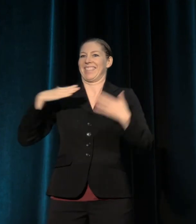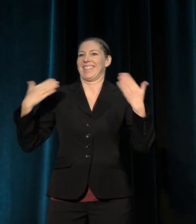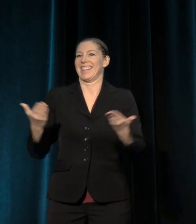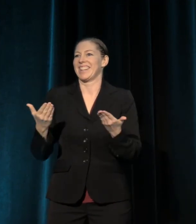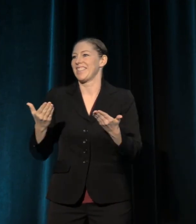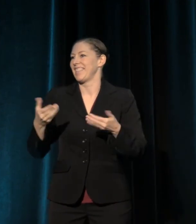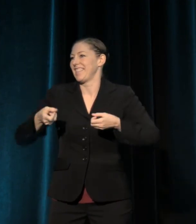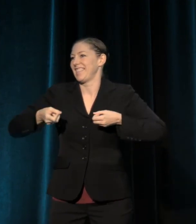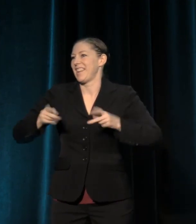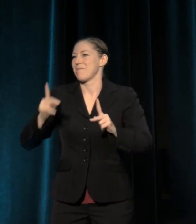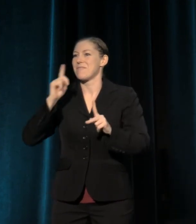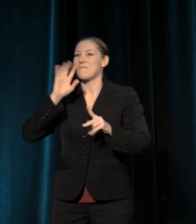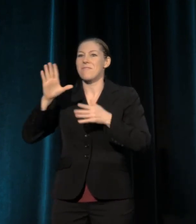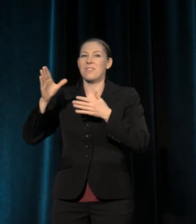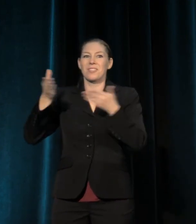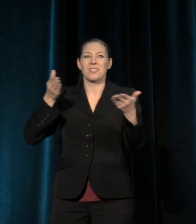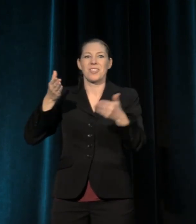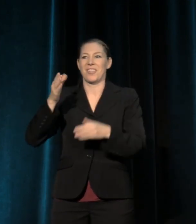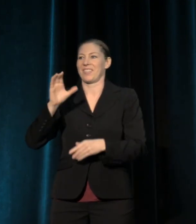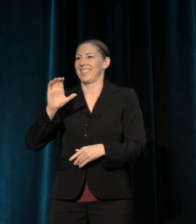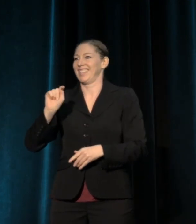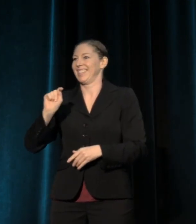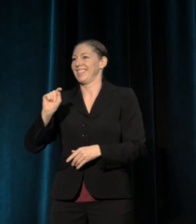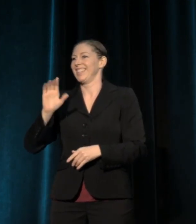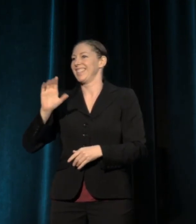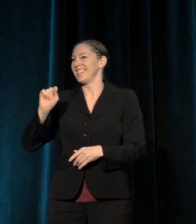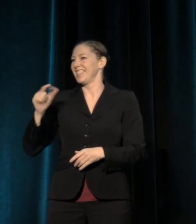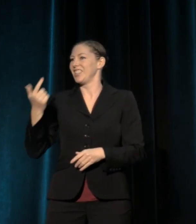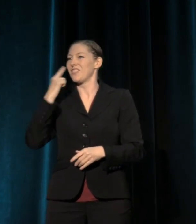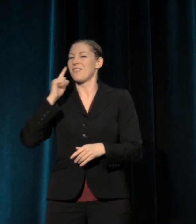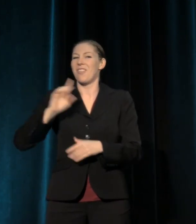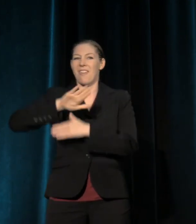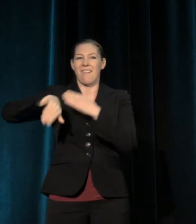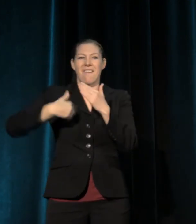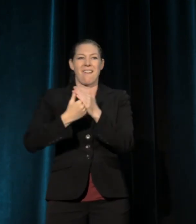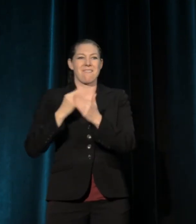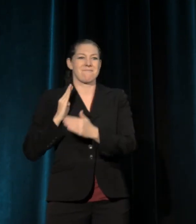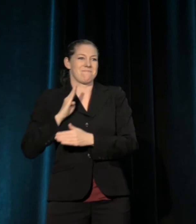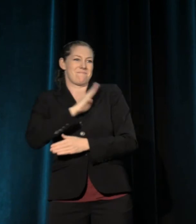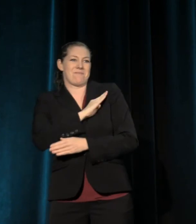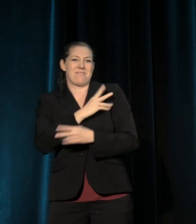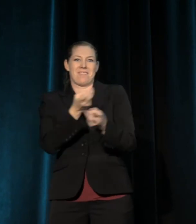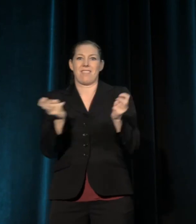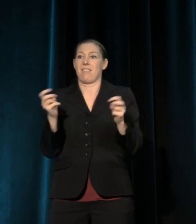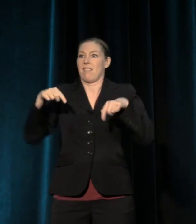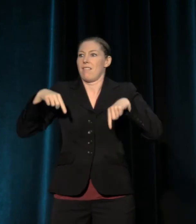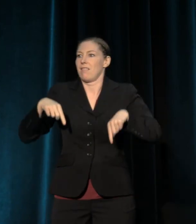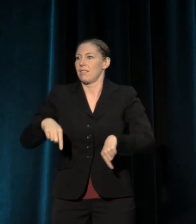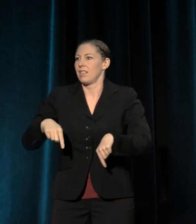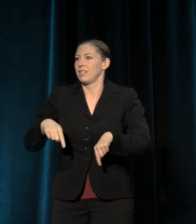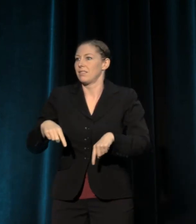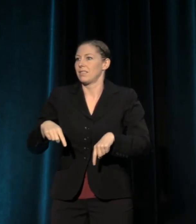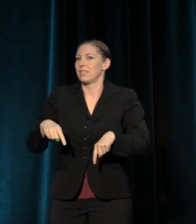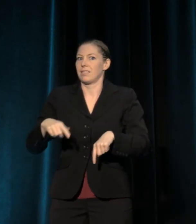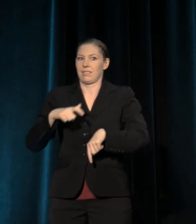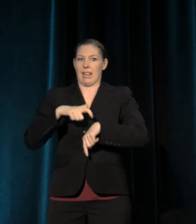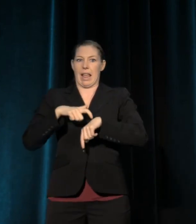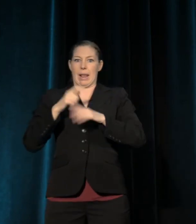to serve TCG with my fellow board members at this critical moment for our field.